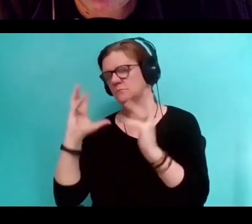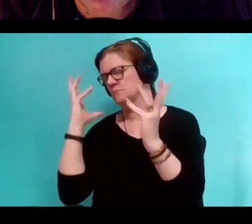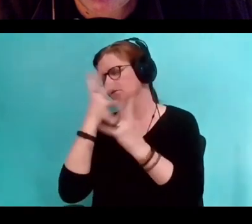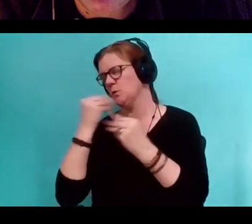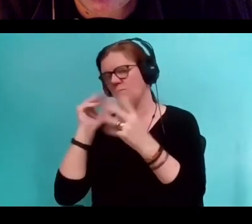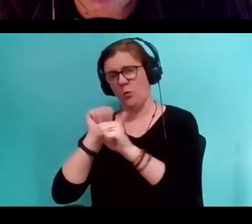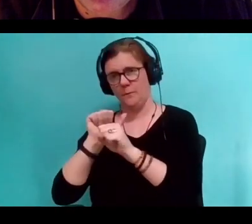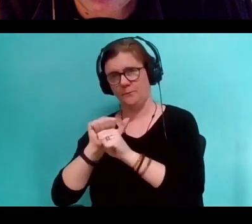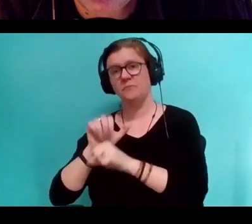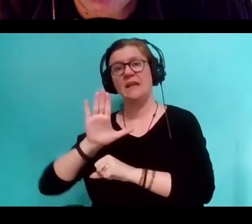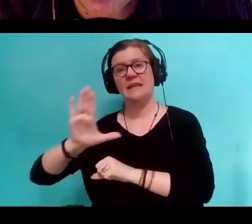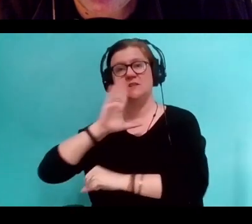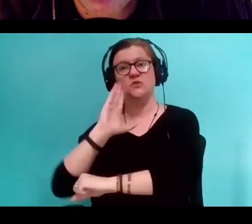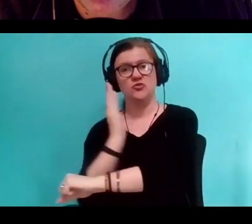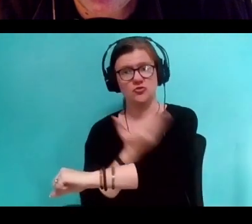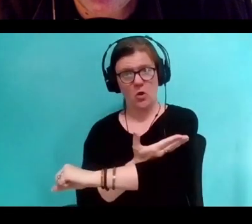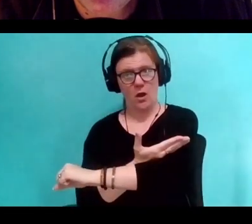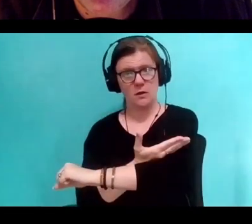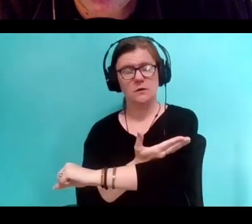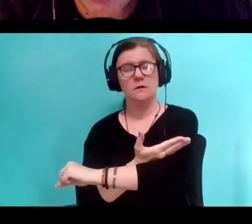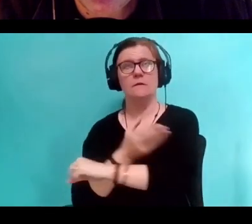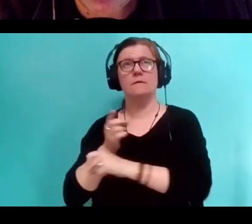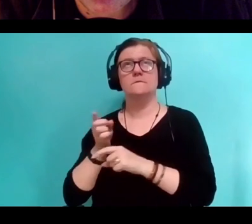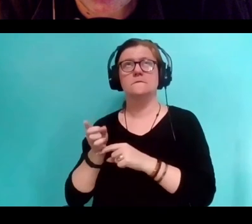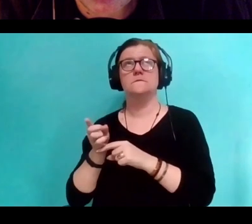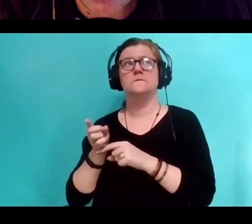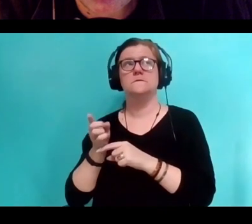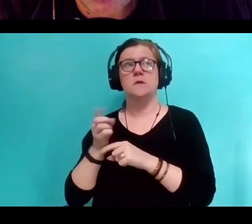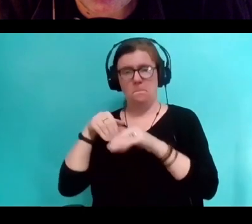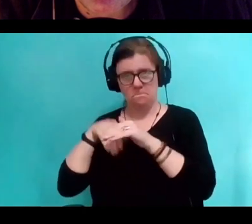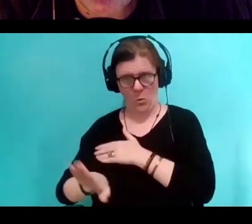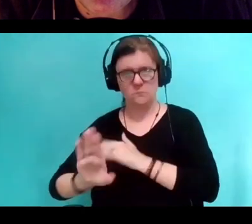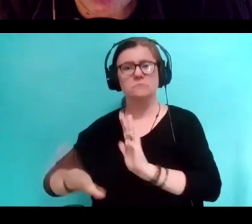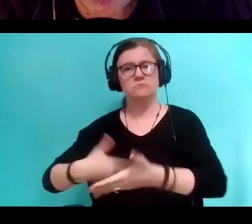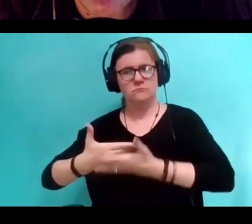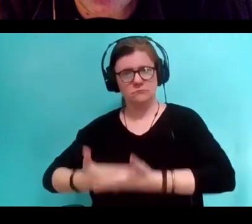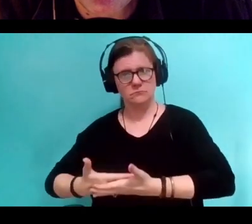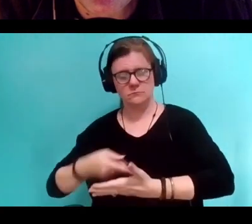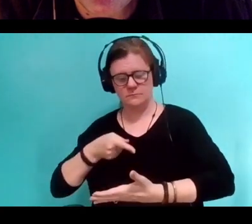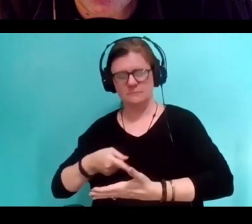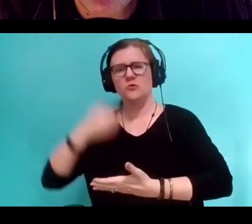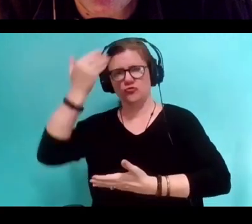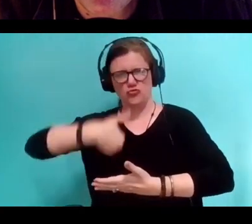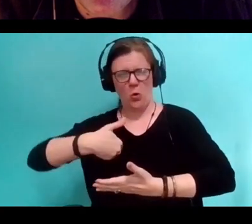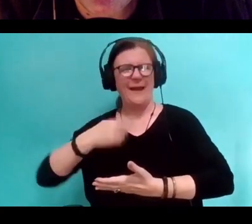and his daughter came when she was a newborn, had a kind of stroke I believe.